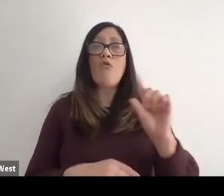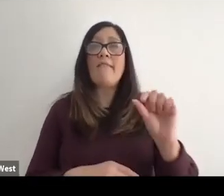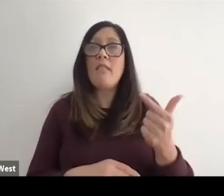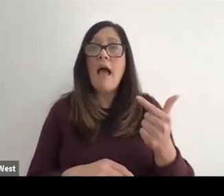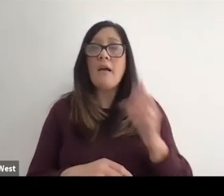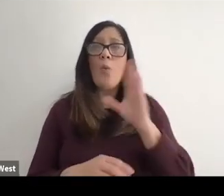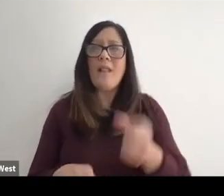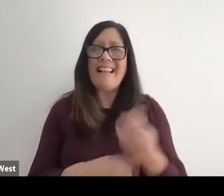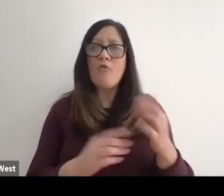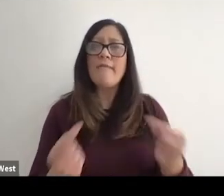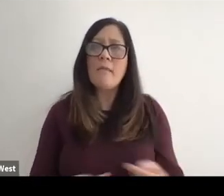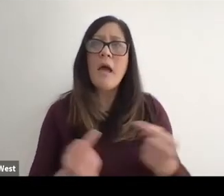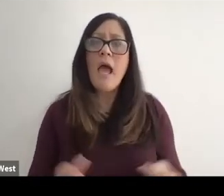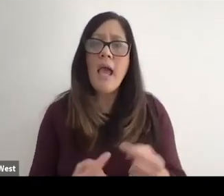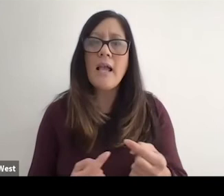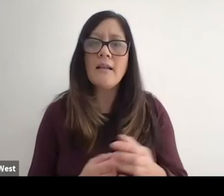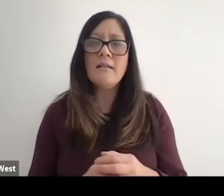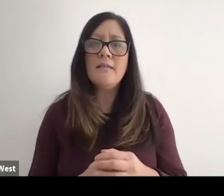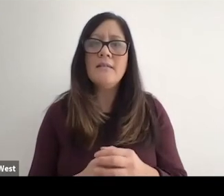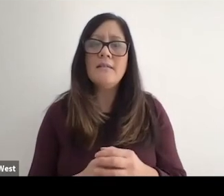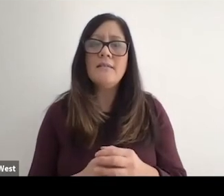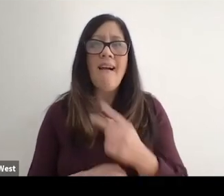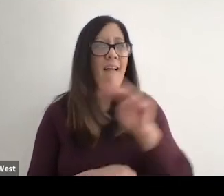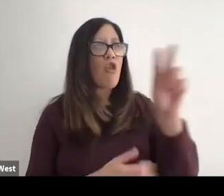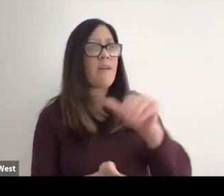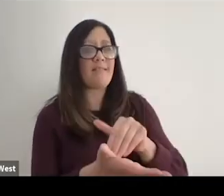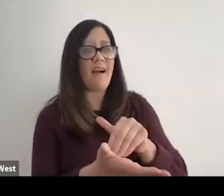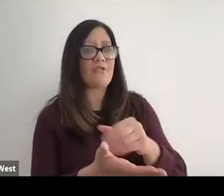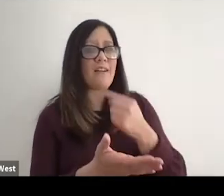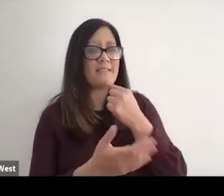you'll get rid of the pain. And I looked back at Doctor Mullins and I said Doc.